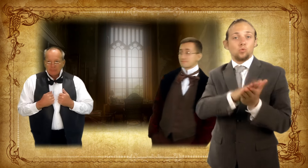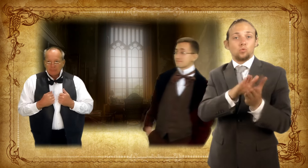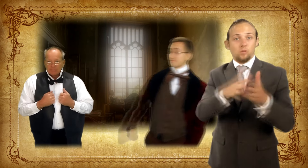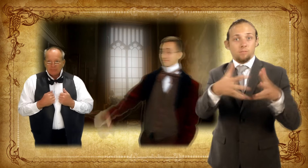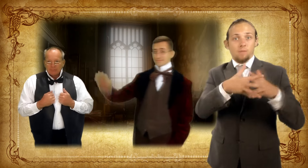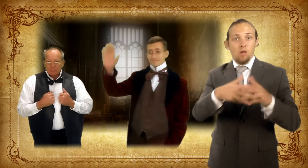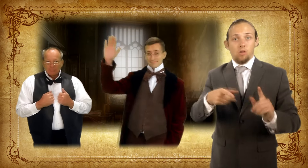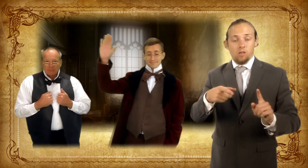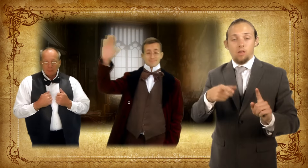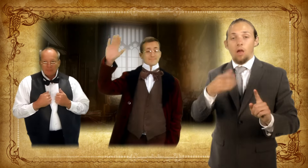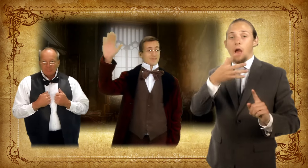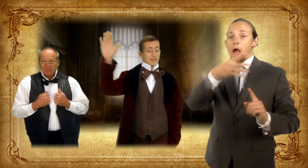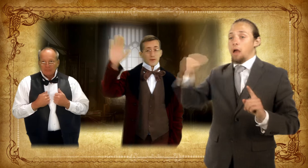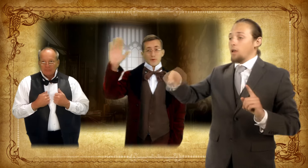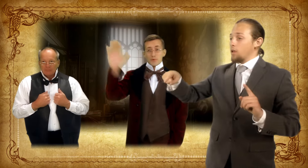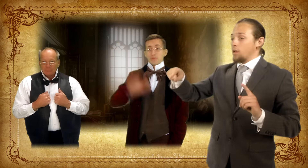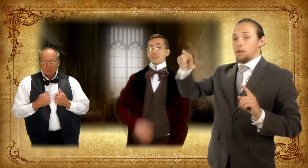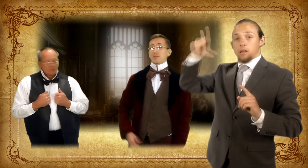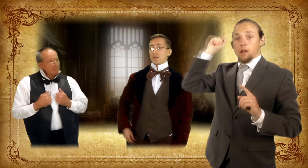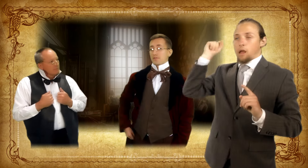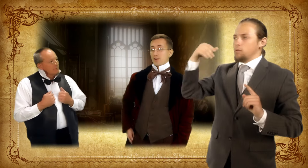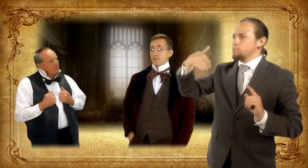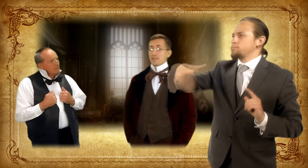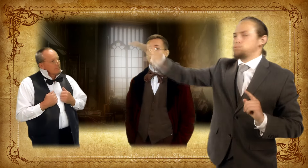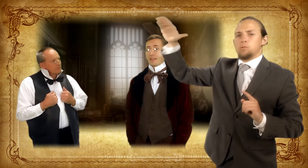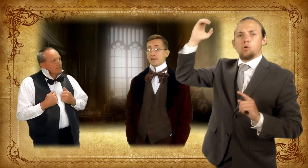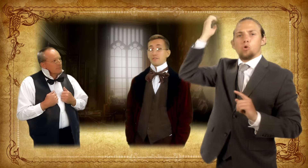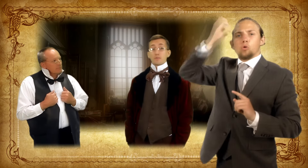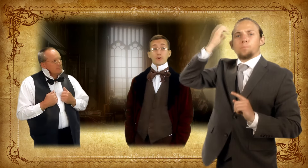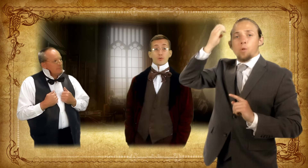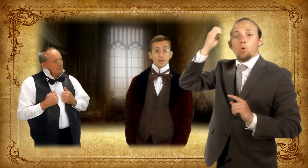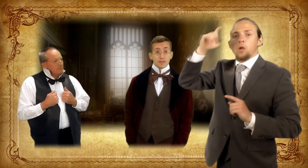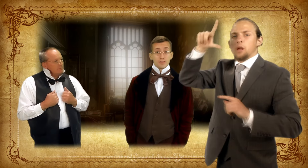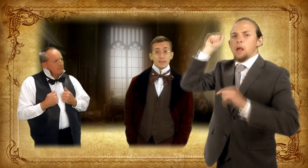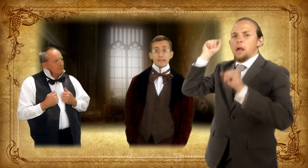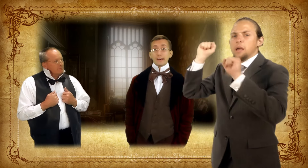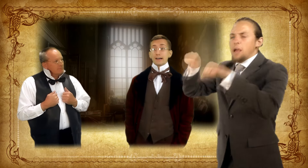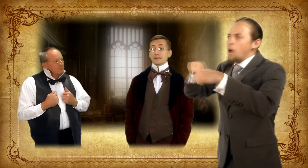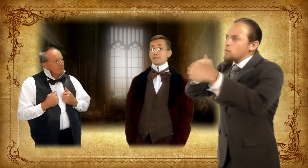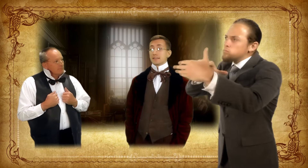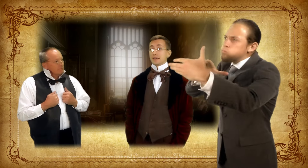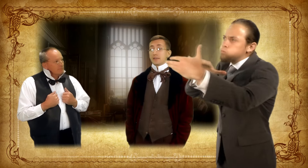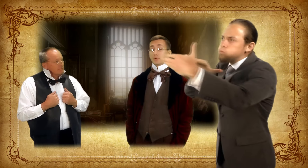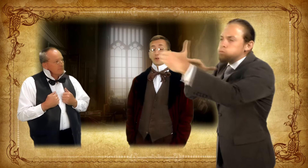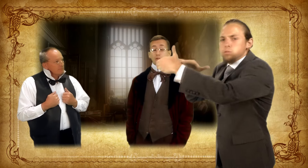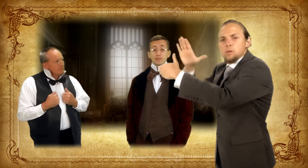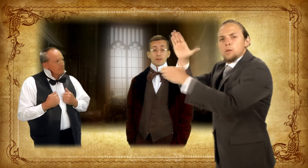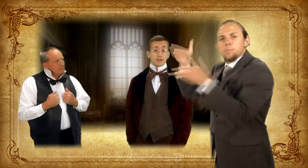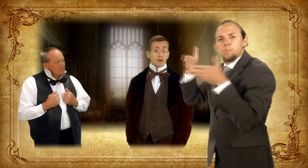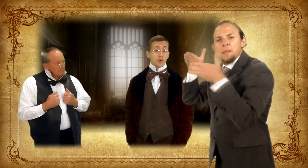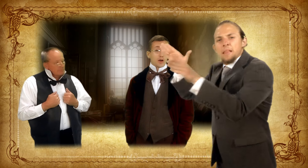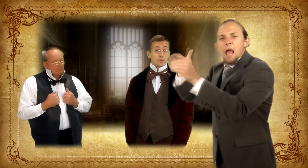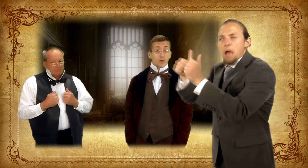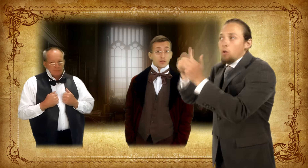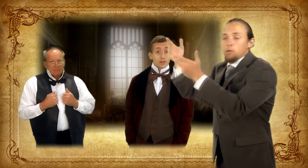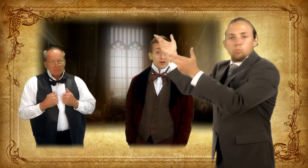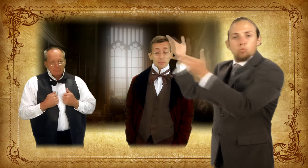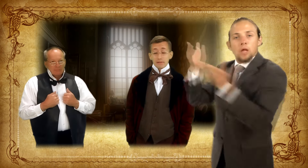to study methods for teaching deaf students and bring those methods back to America.